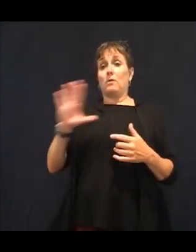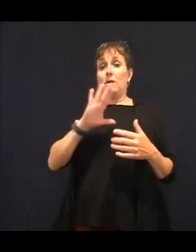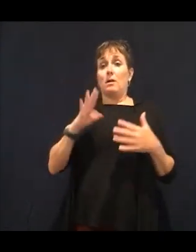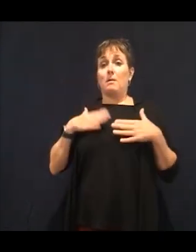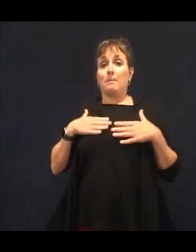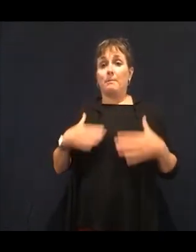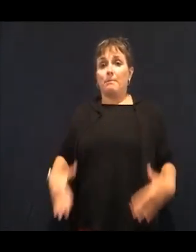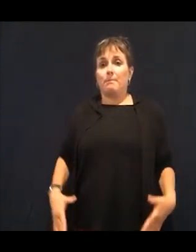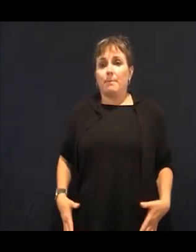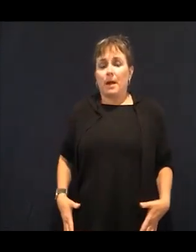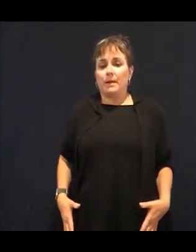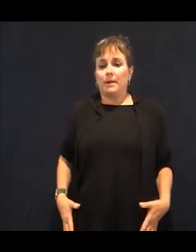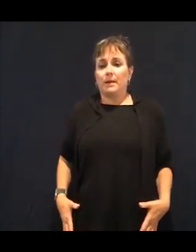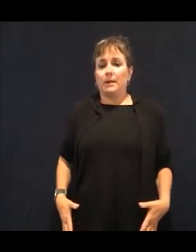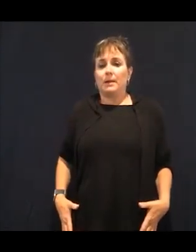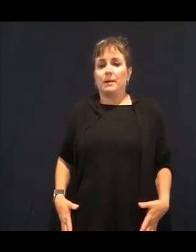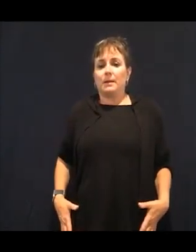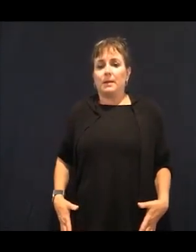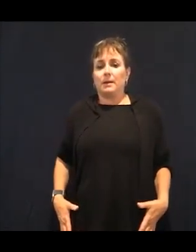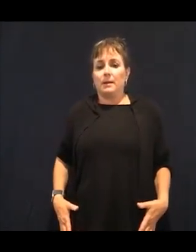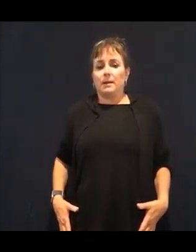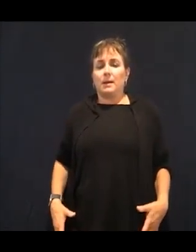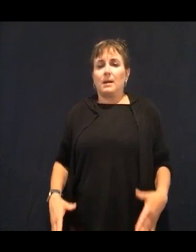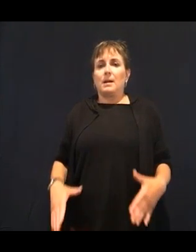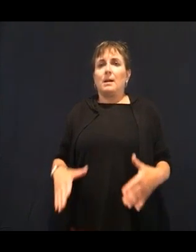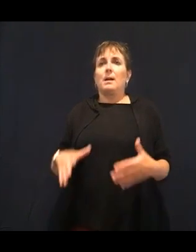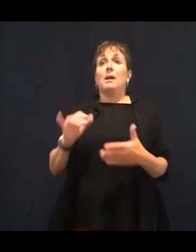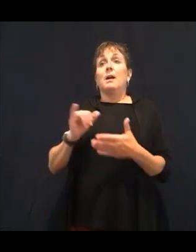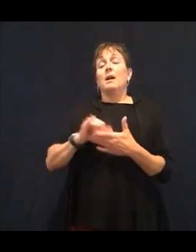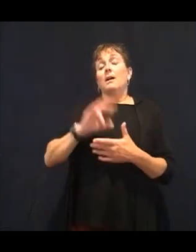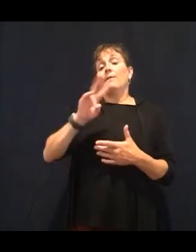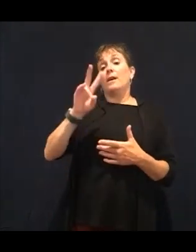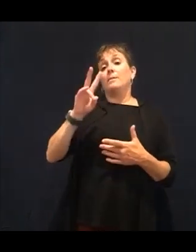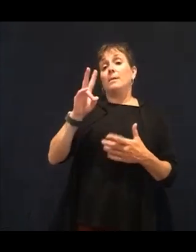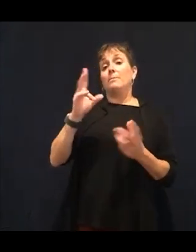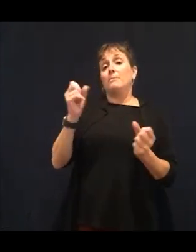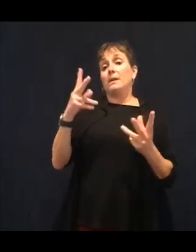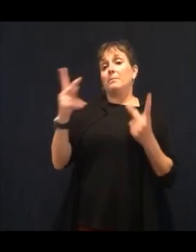is the vitamin of copper, the mineral of copper that we need from our body. And we